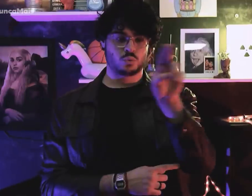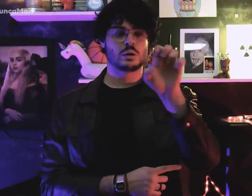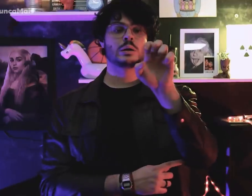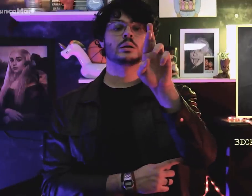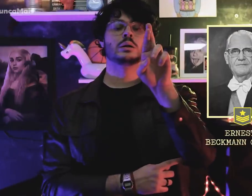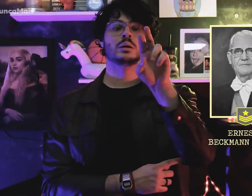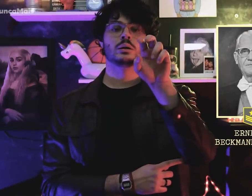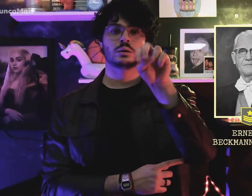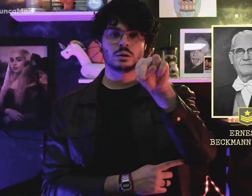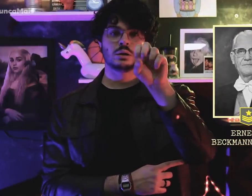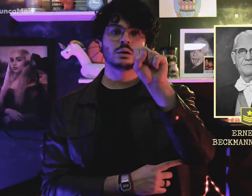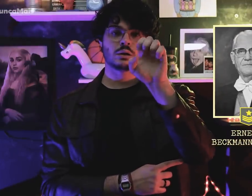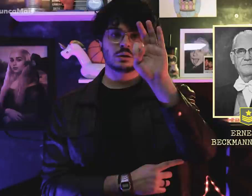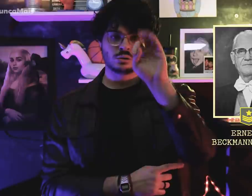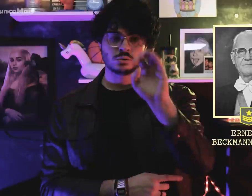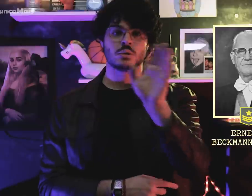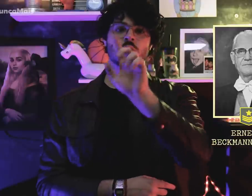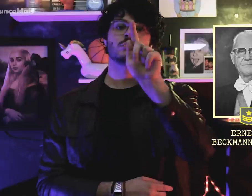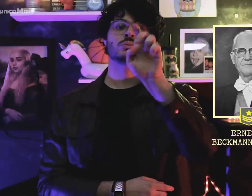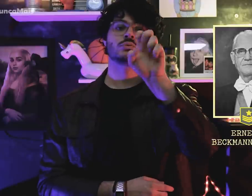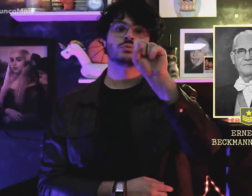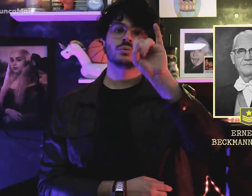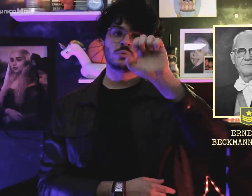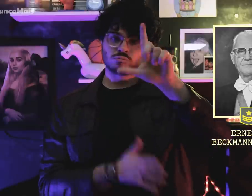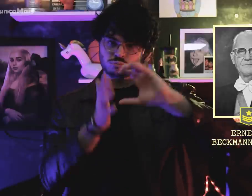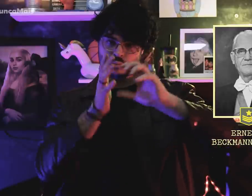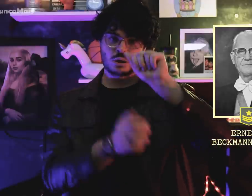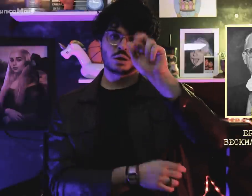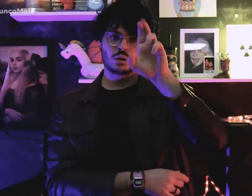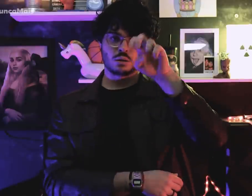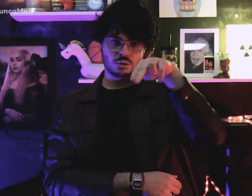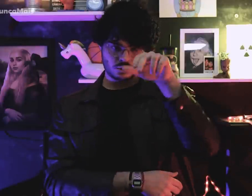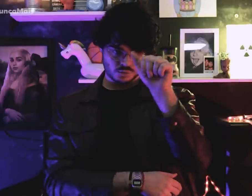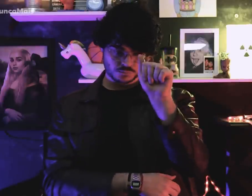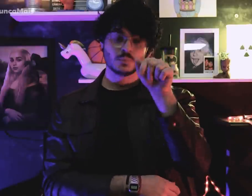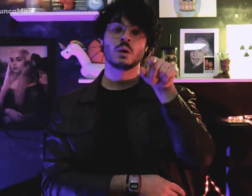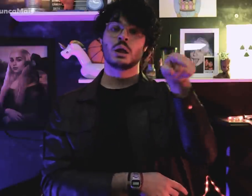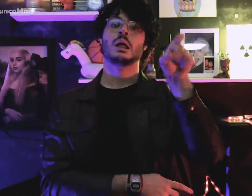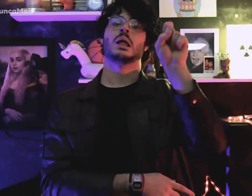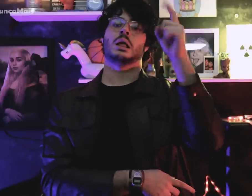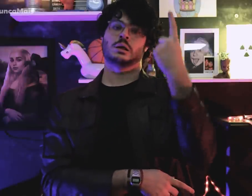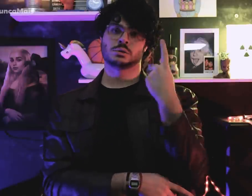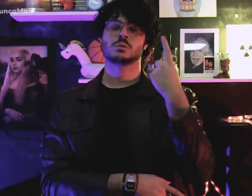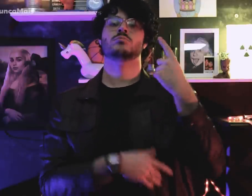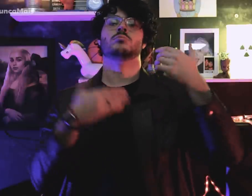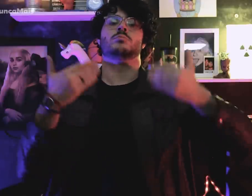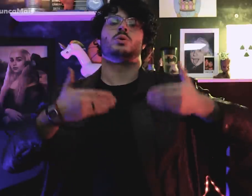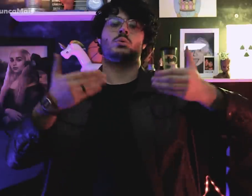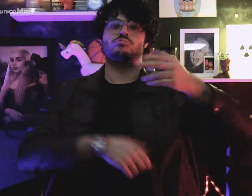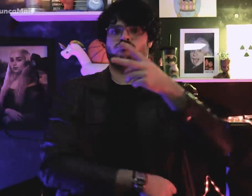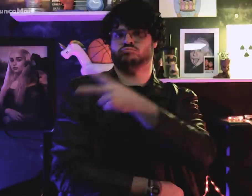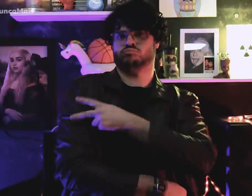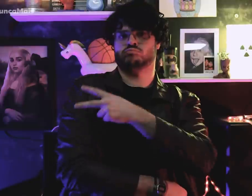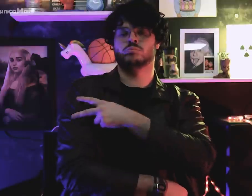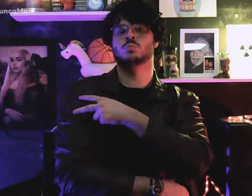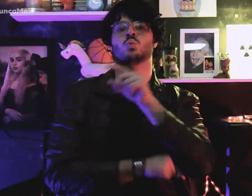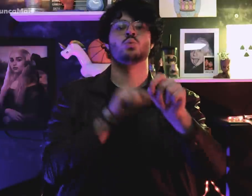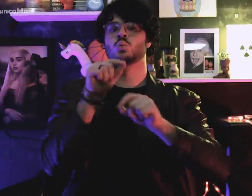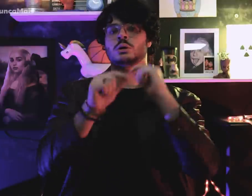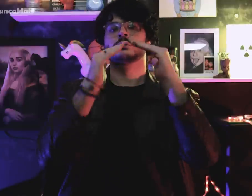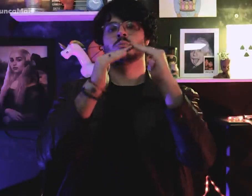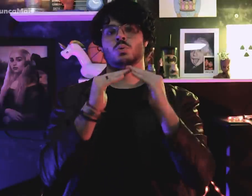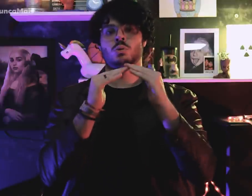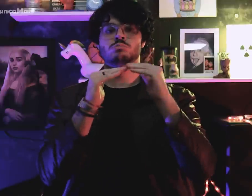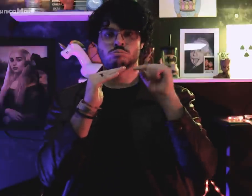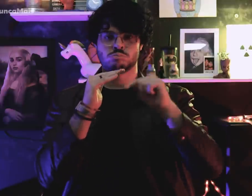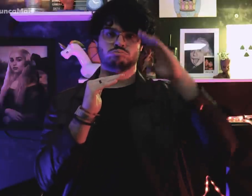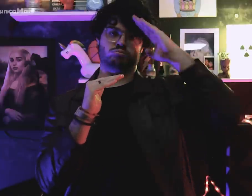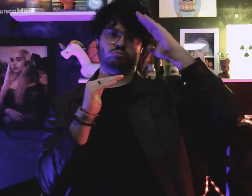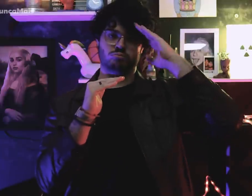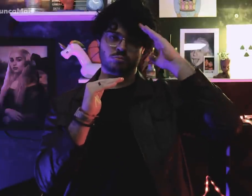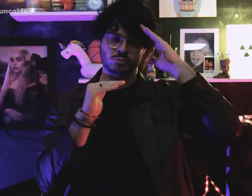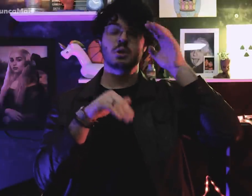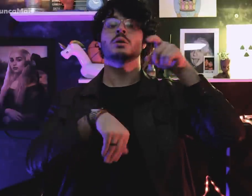Ernesto Geisel, ARENA, já foi o Ministro-Chefe da Casa Militar